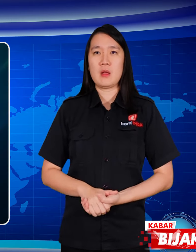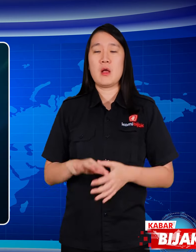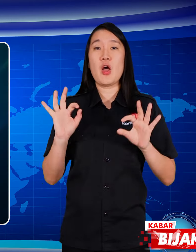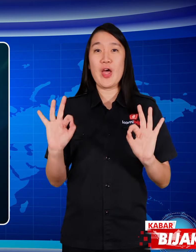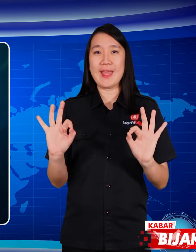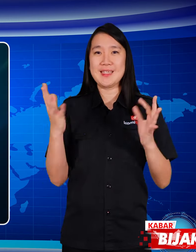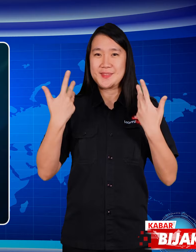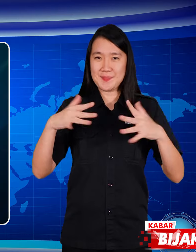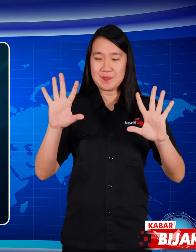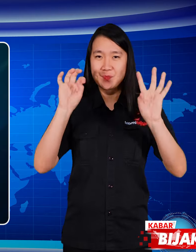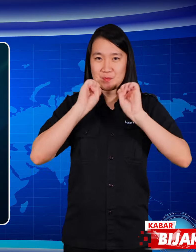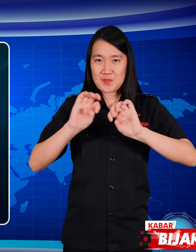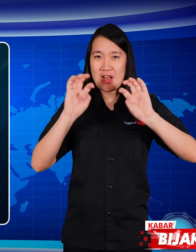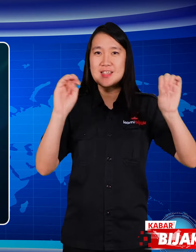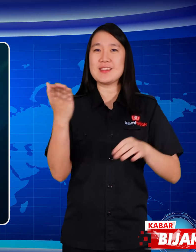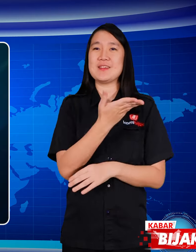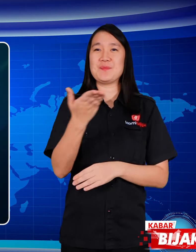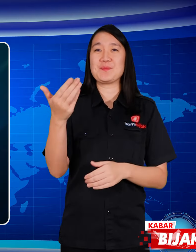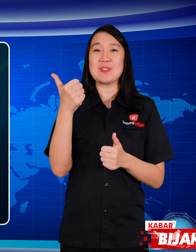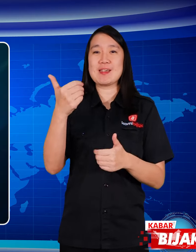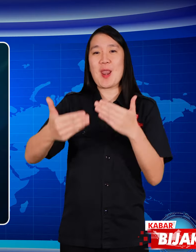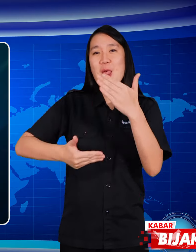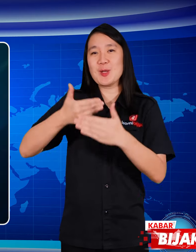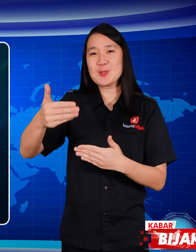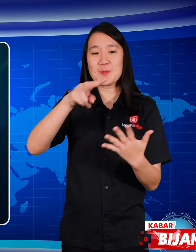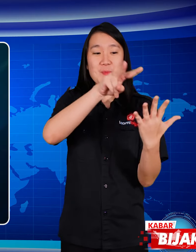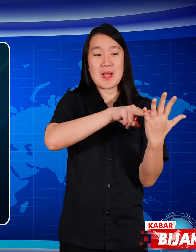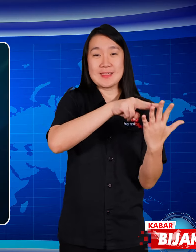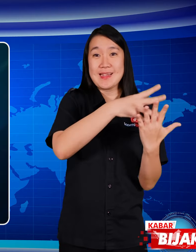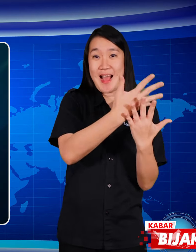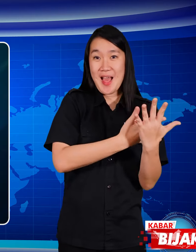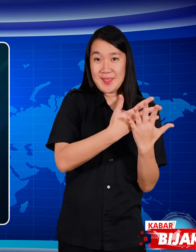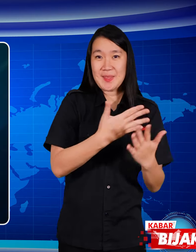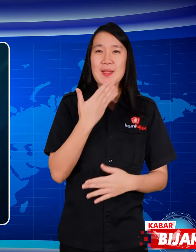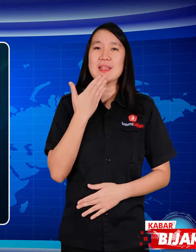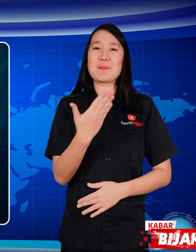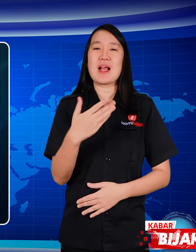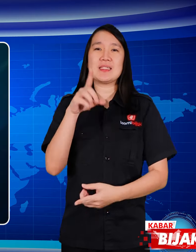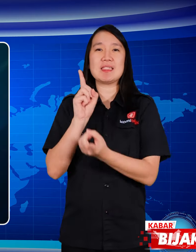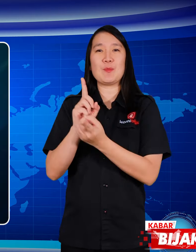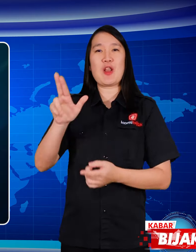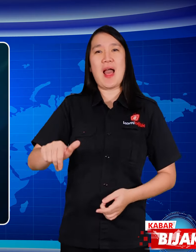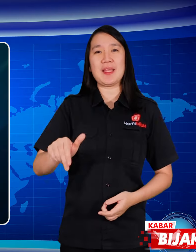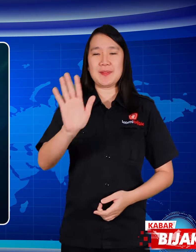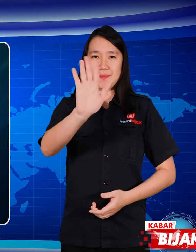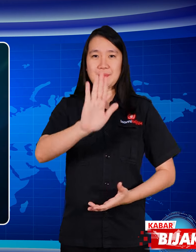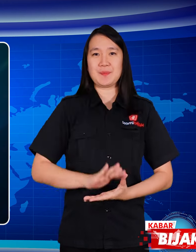OK, that's it, next please read in the article. Thank you see you.